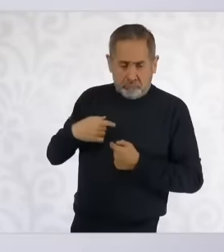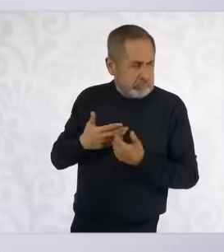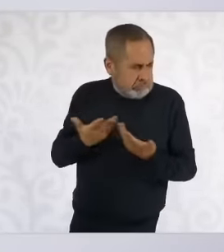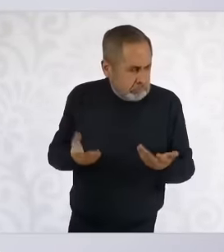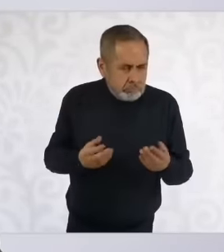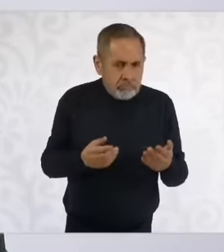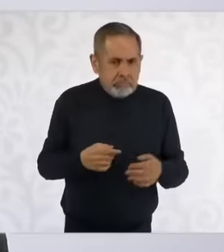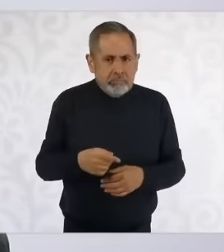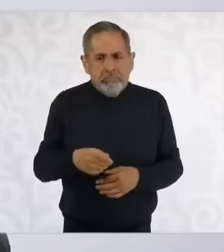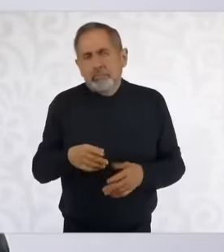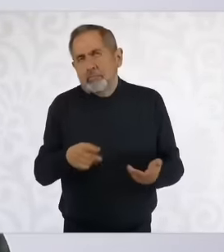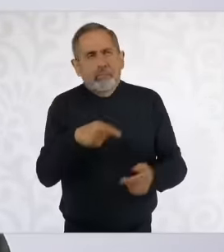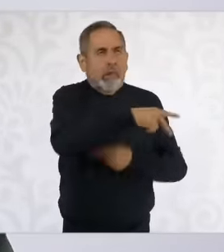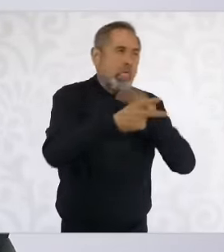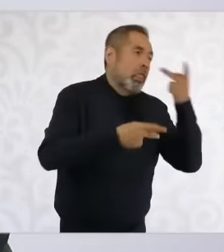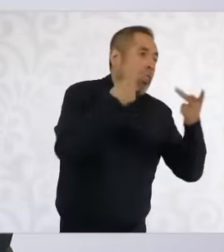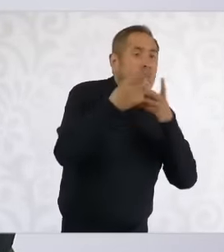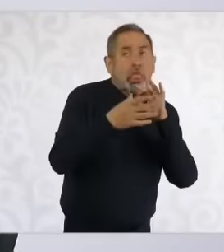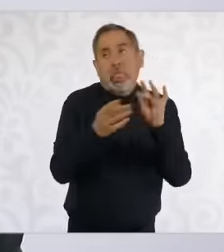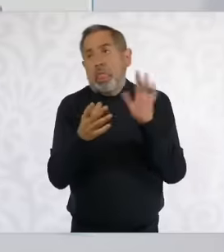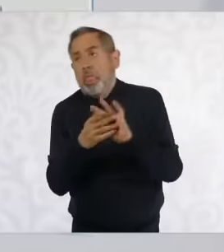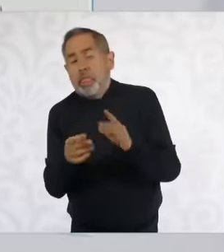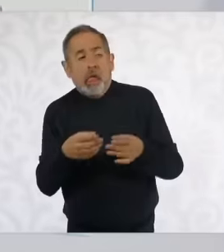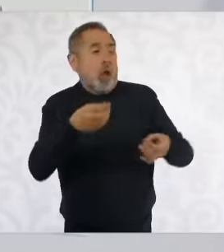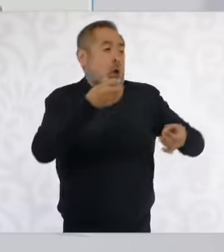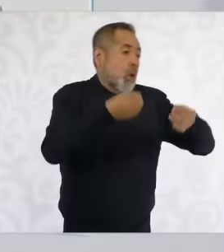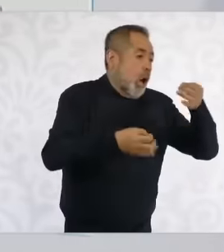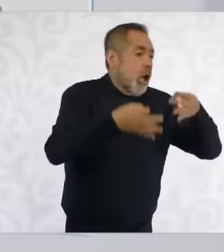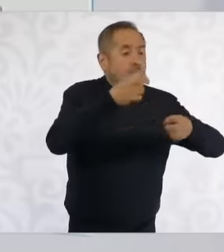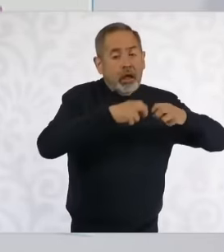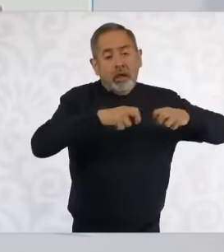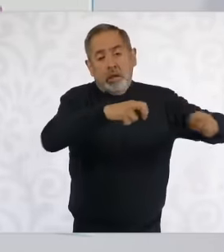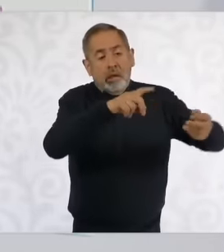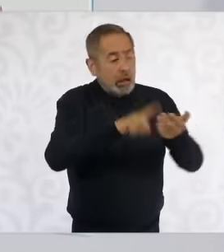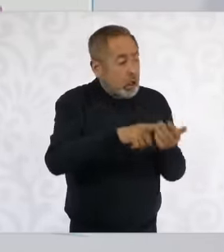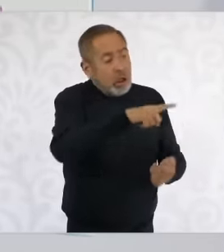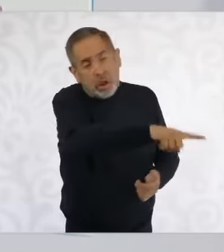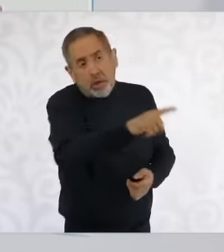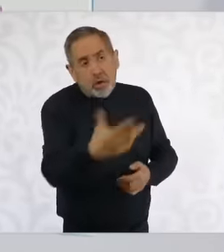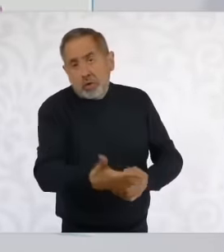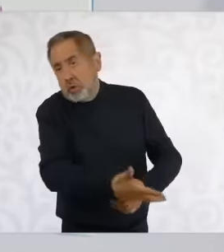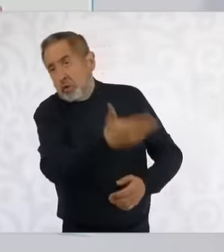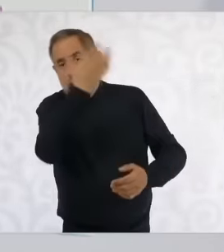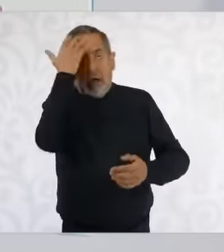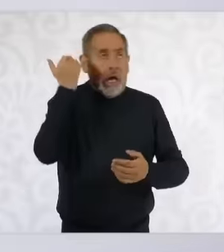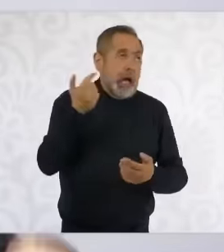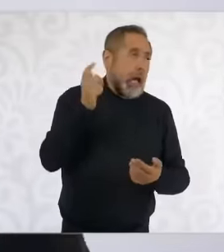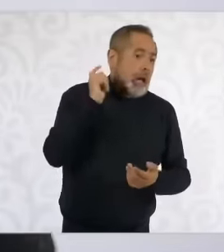these judges, ministers, magistrates are going to arrive, that there is going to be a